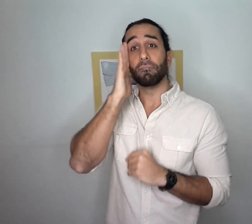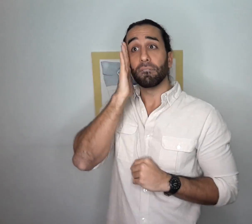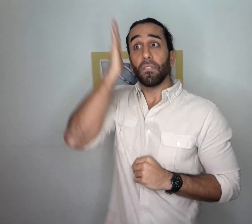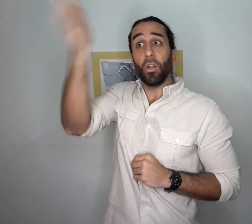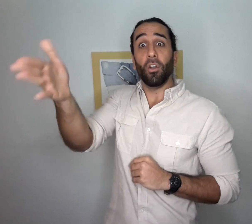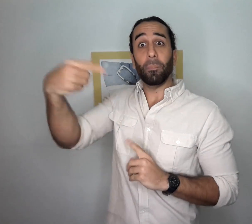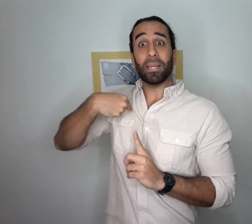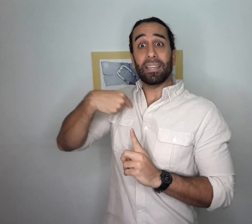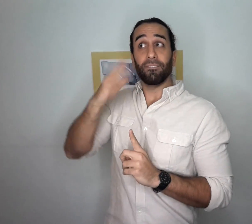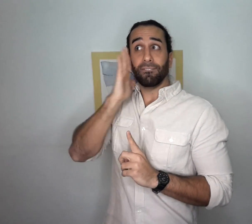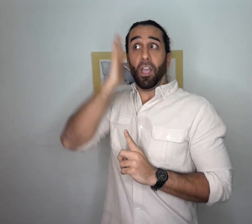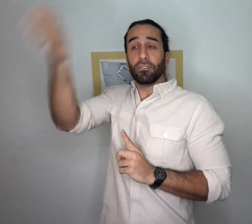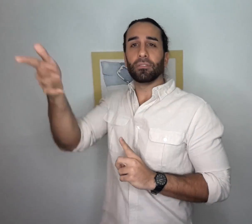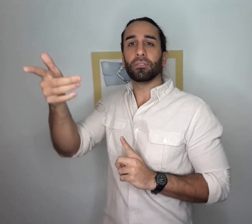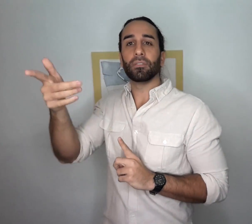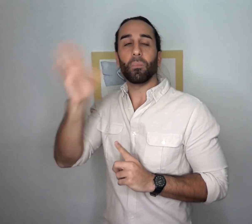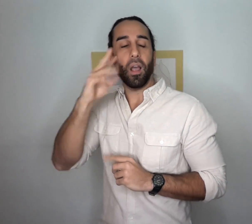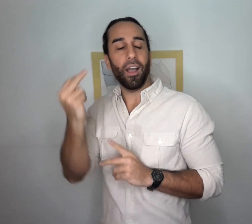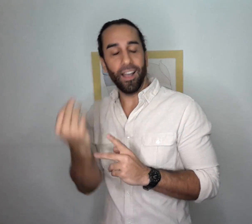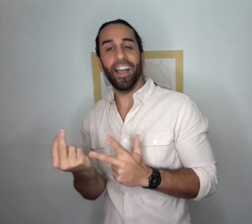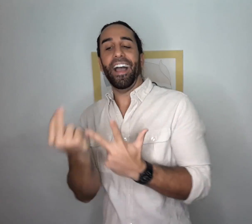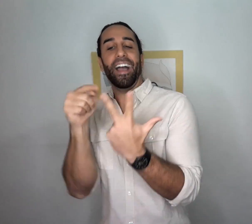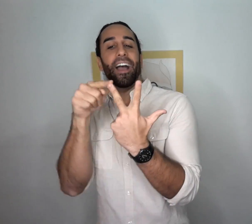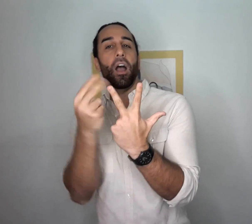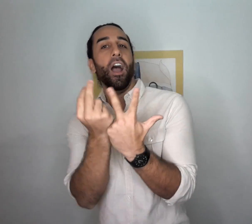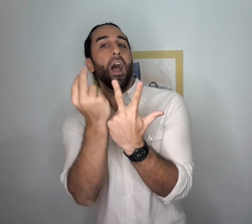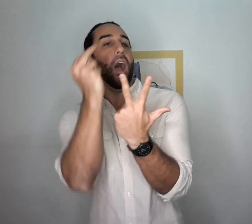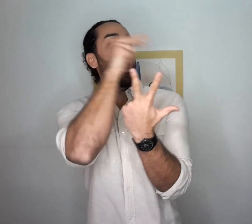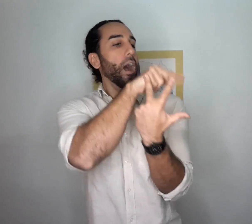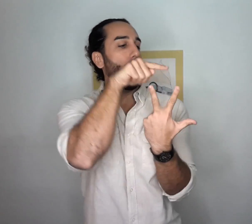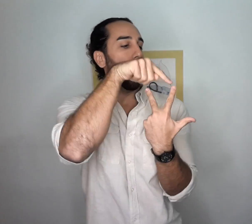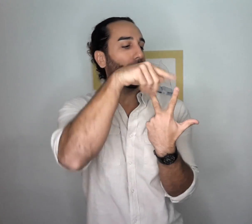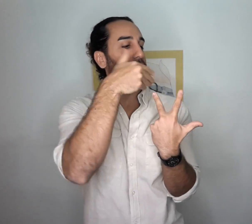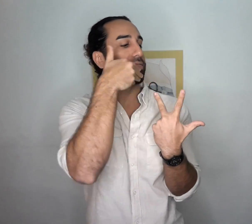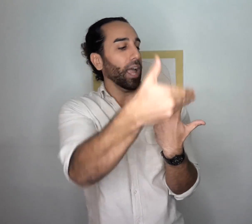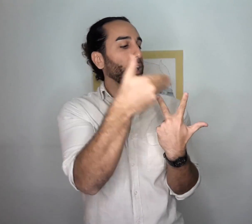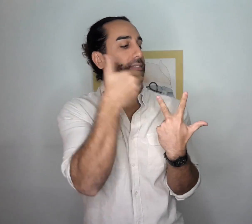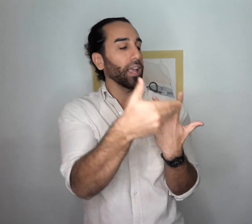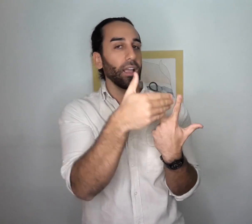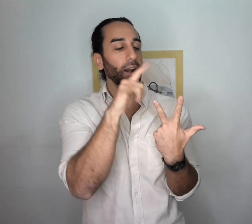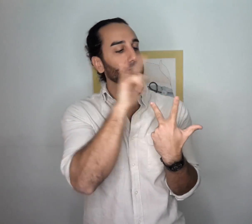We do this so that our future selves will look back and thank us.